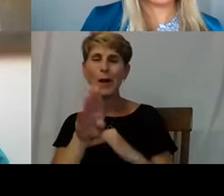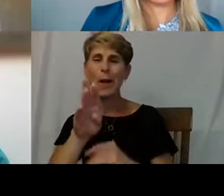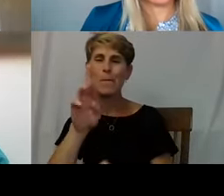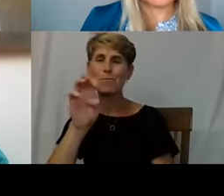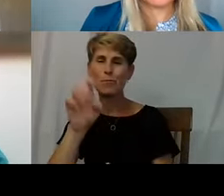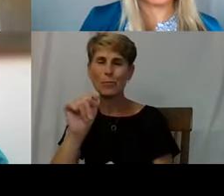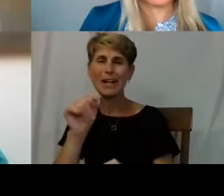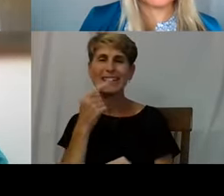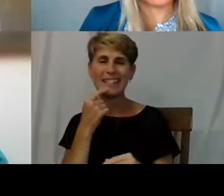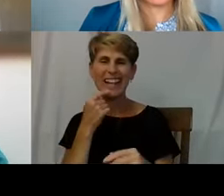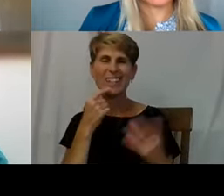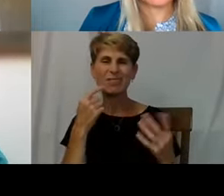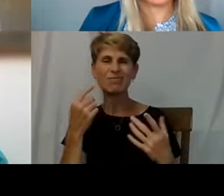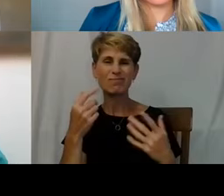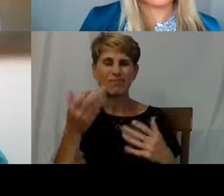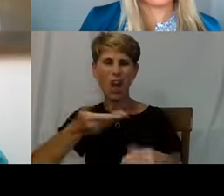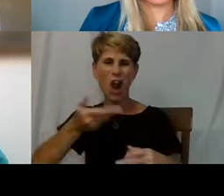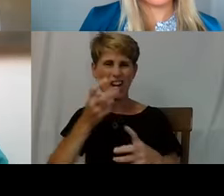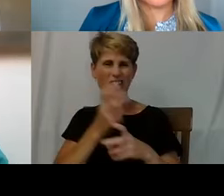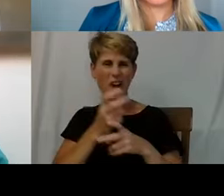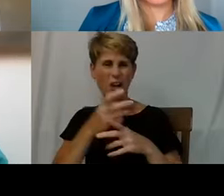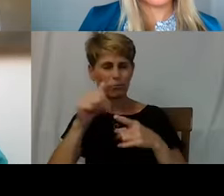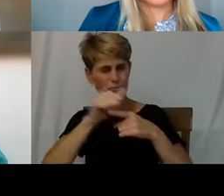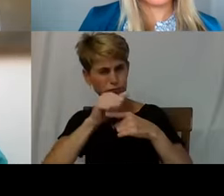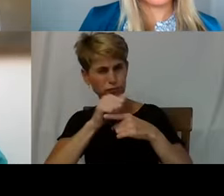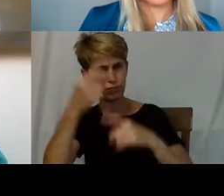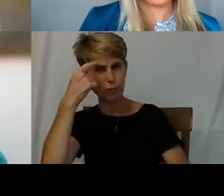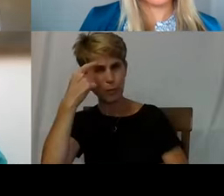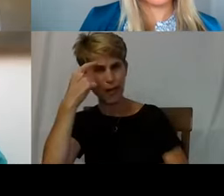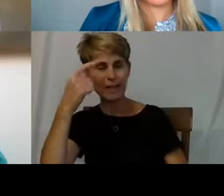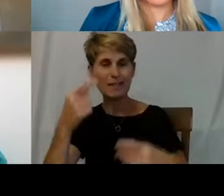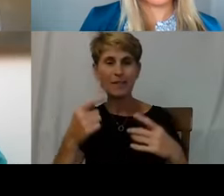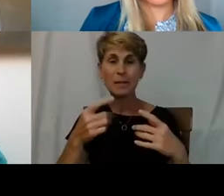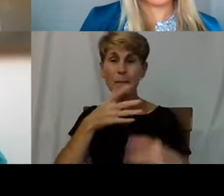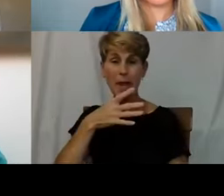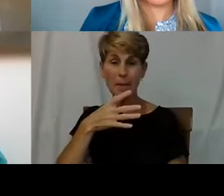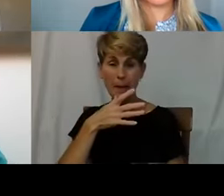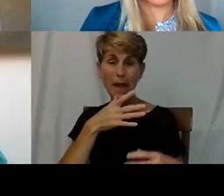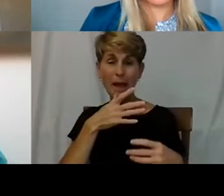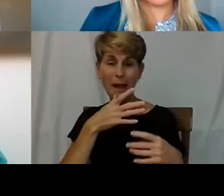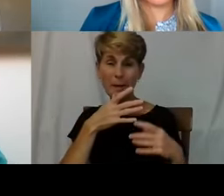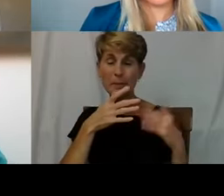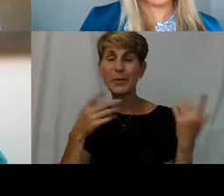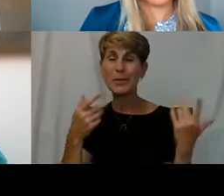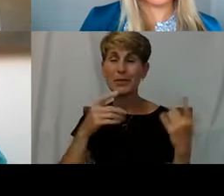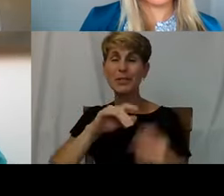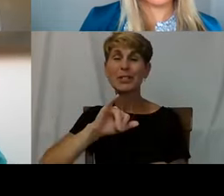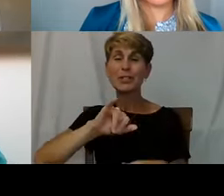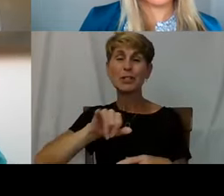My mom was a juvenile probation officer in Alameda County now for 36 years.